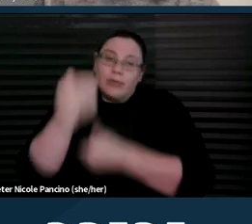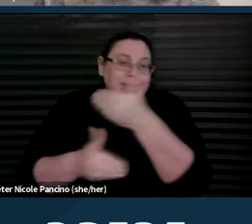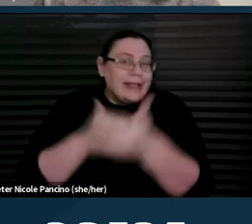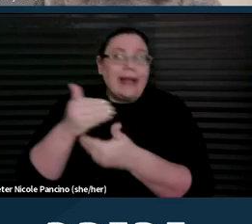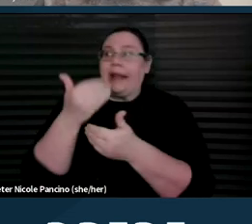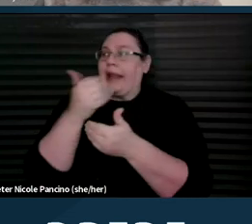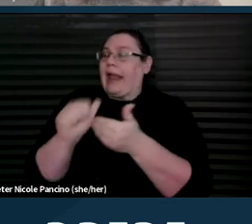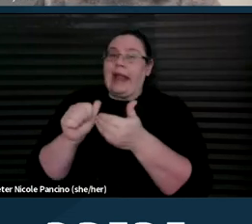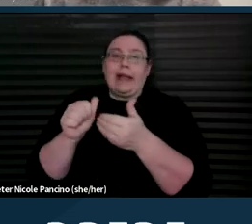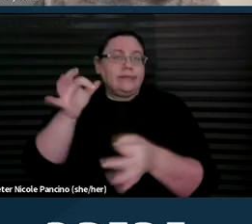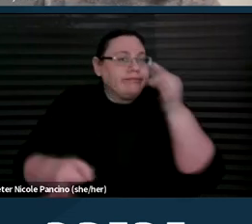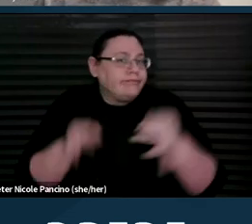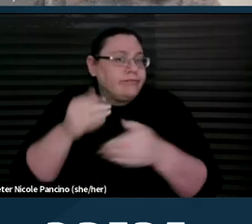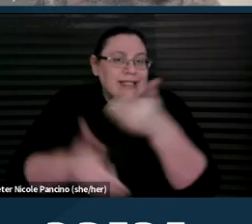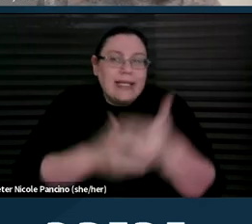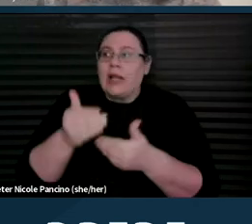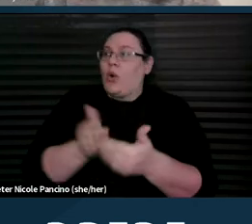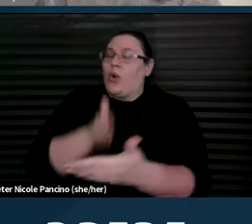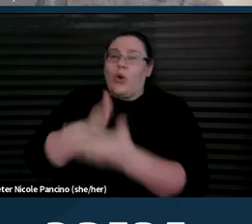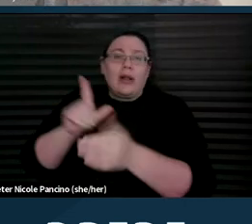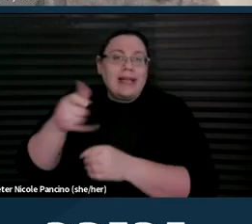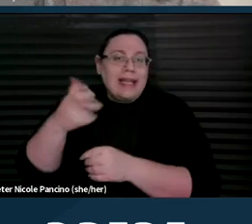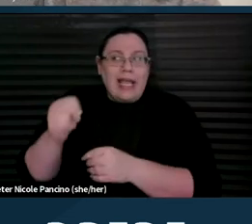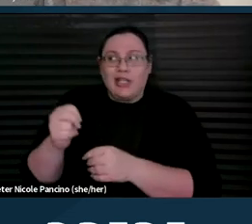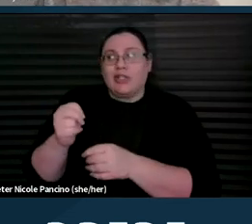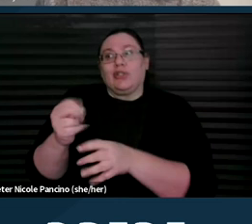seeking to procure an abortion. That being said,